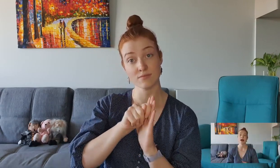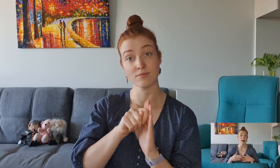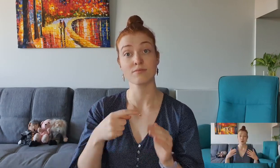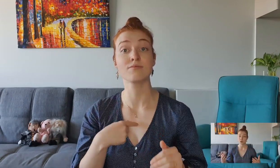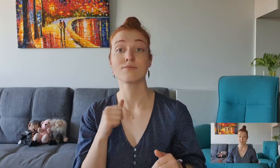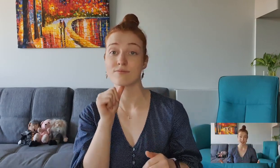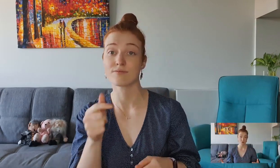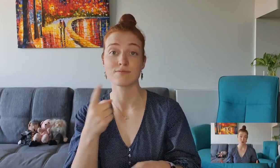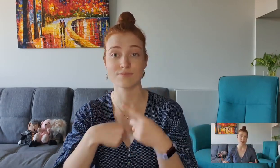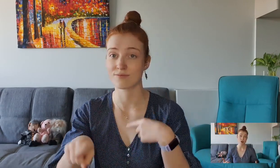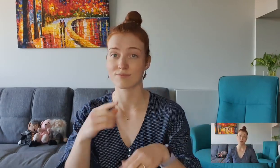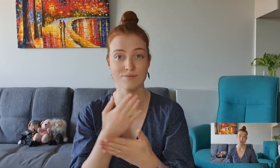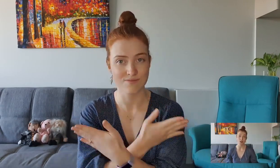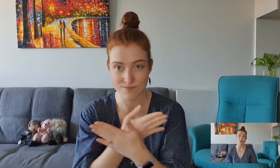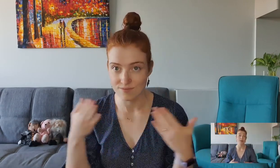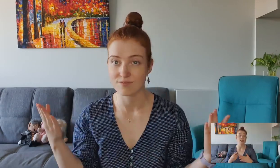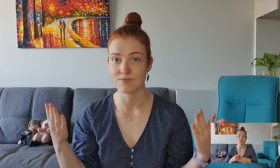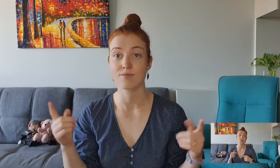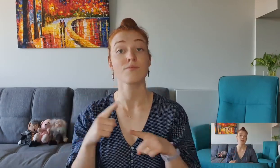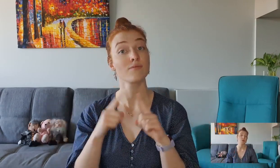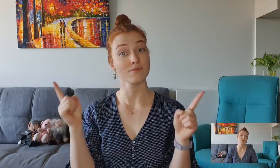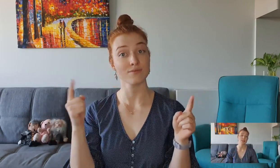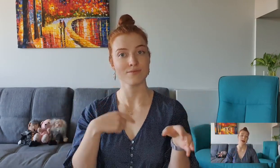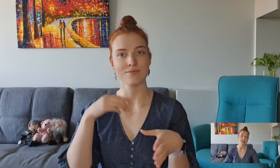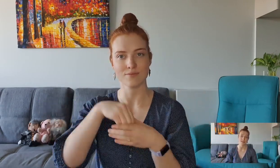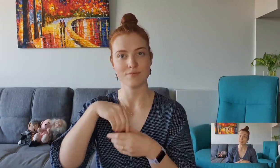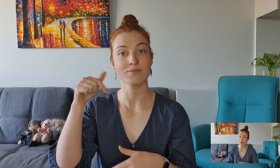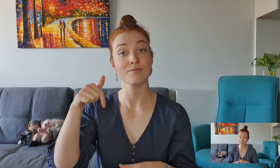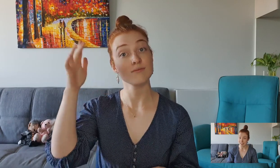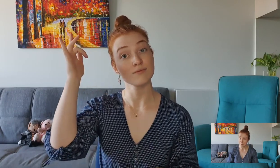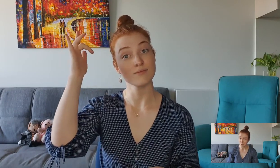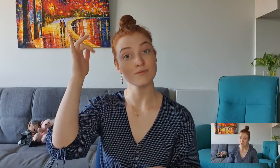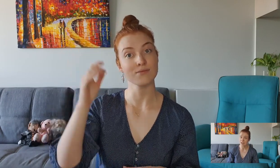I'm not going to sign through this whole video but i just wanted to include this part to lead by example